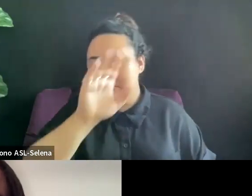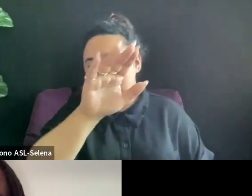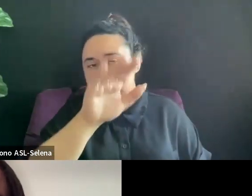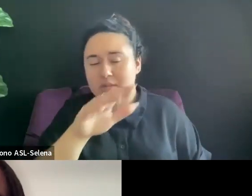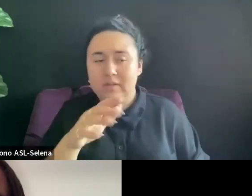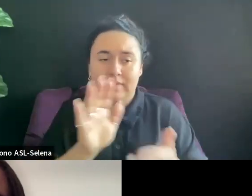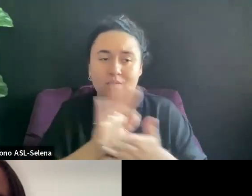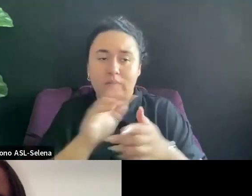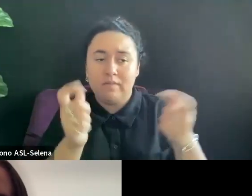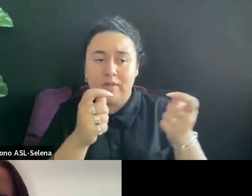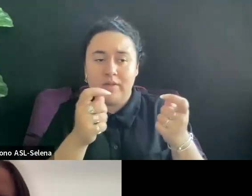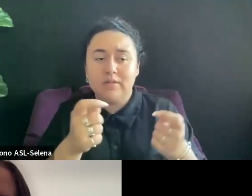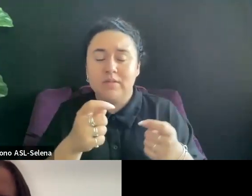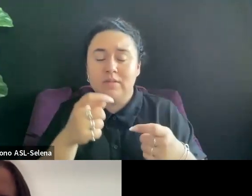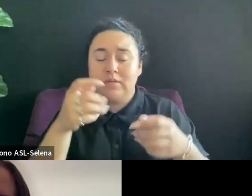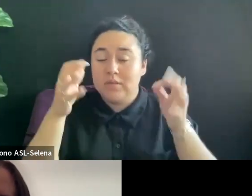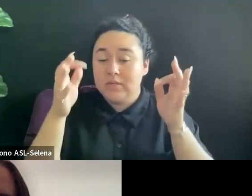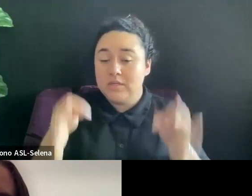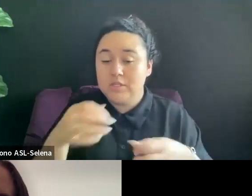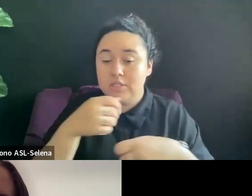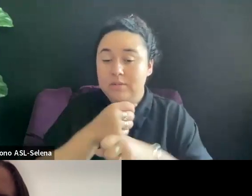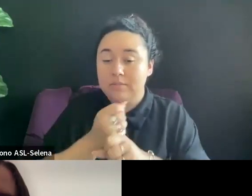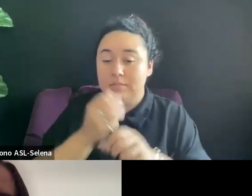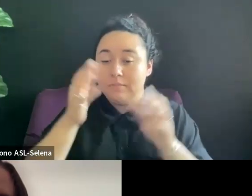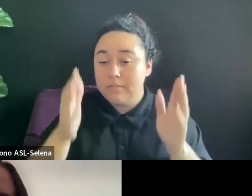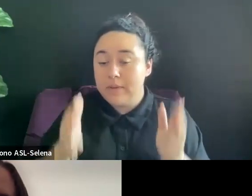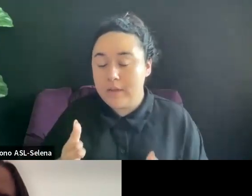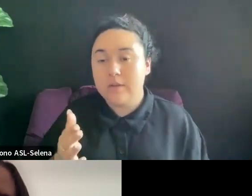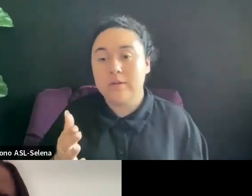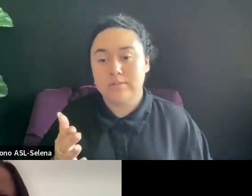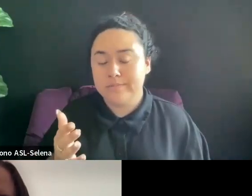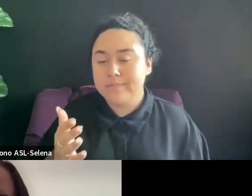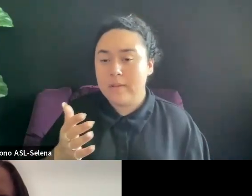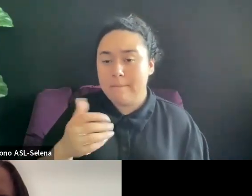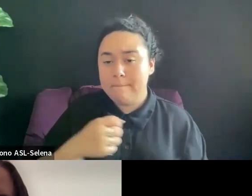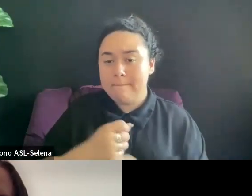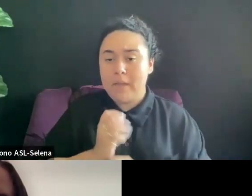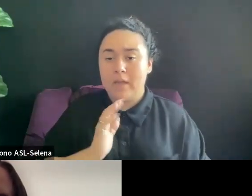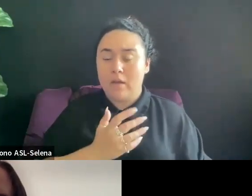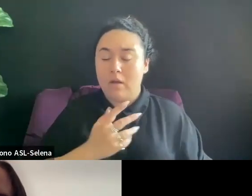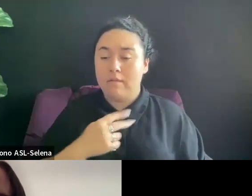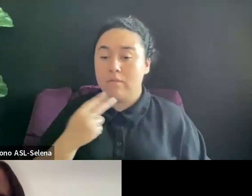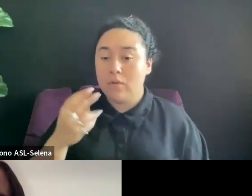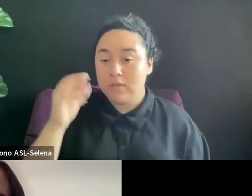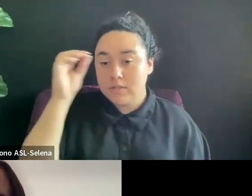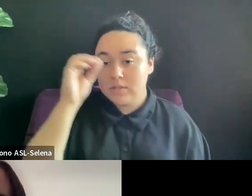SPEAKING TO DECISION MAKERS AND MAKING THESE VOICES HEARD SO THAT WE CAN SHIFT THINGS.